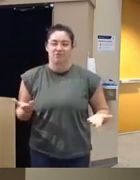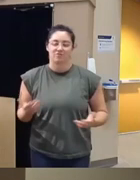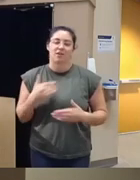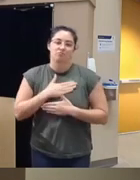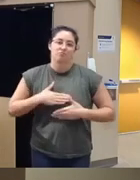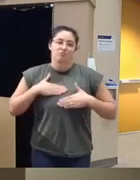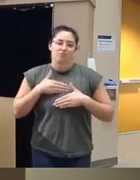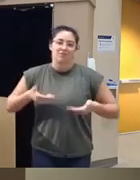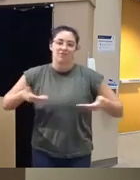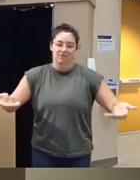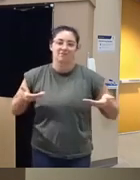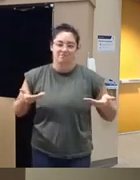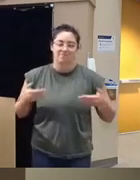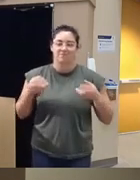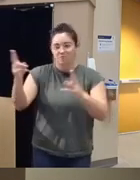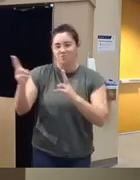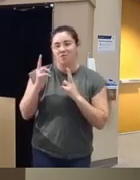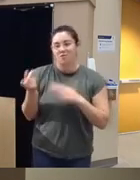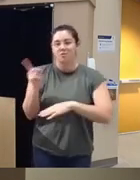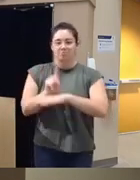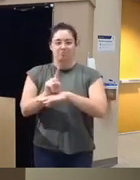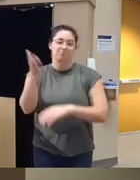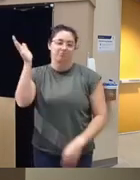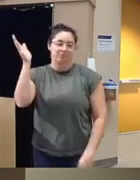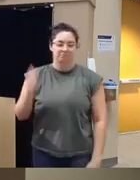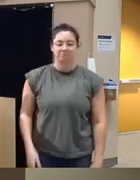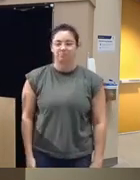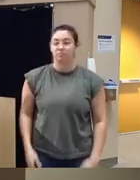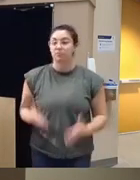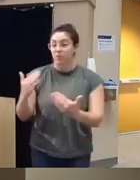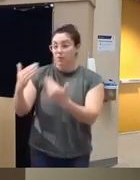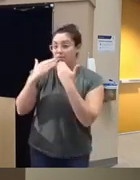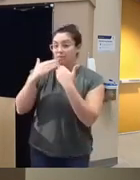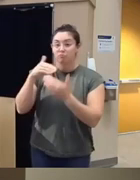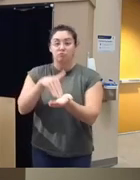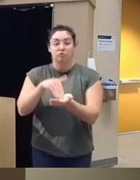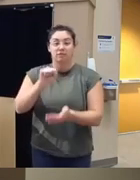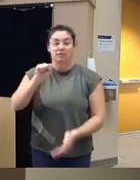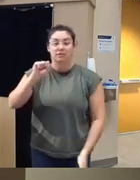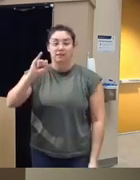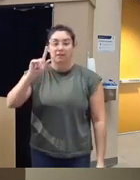and again an honor to be here to present to you I also want to thank Dr Silverstein Zapora